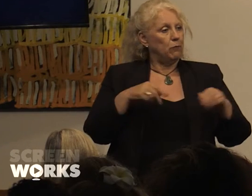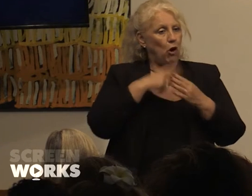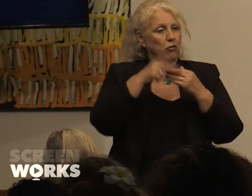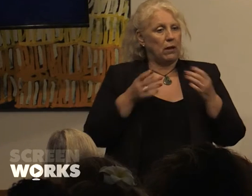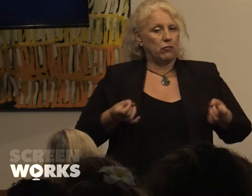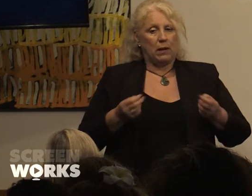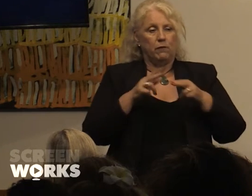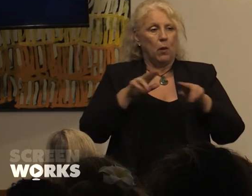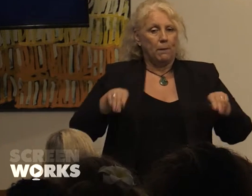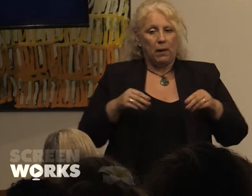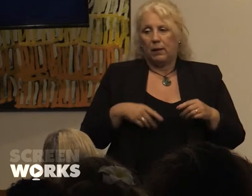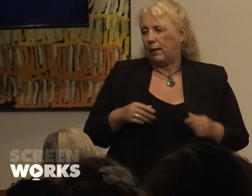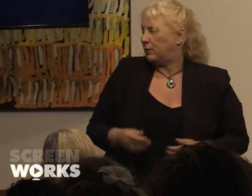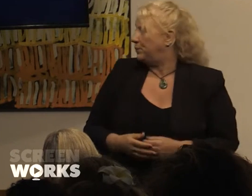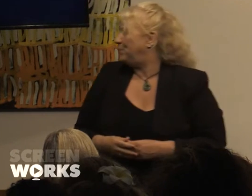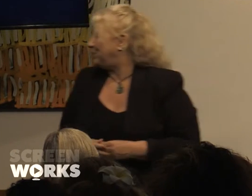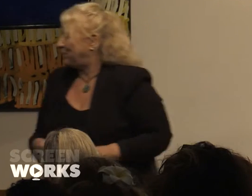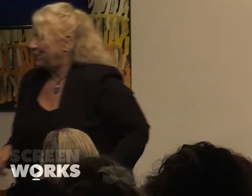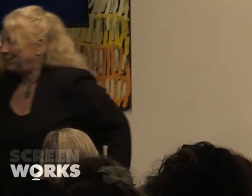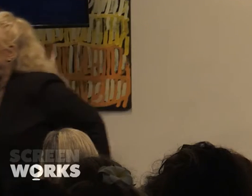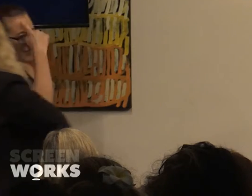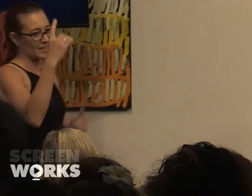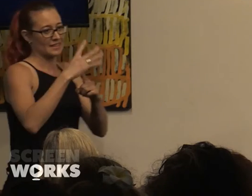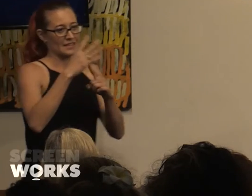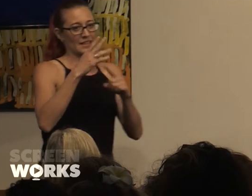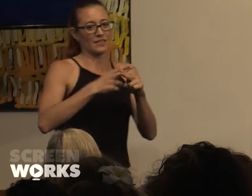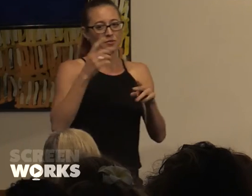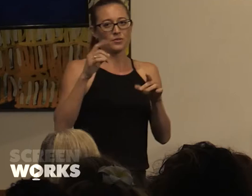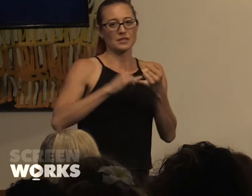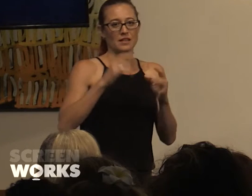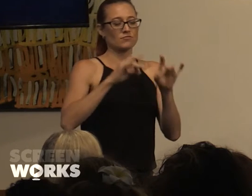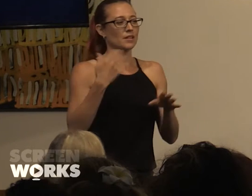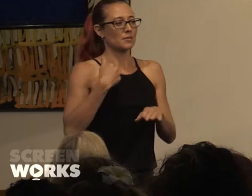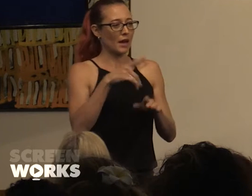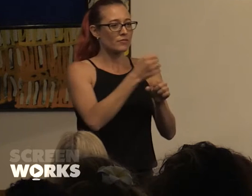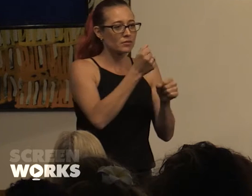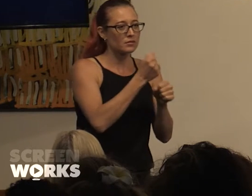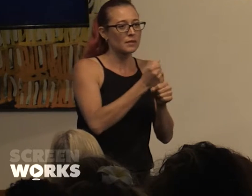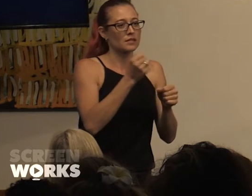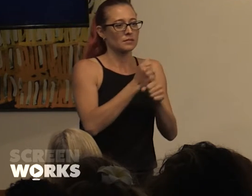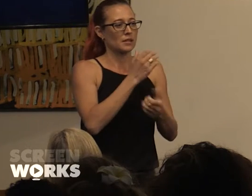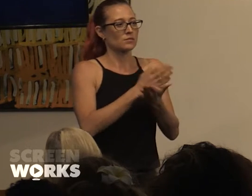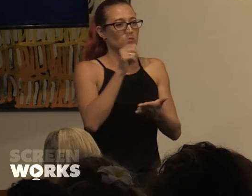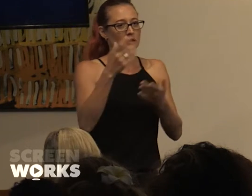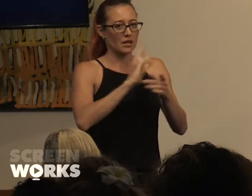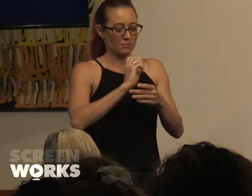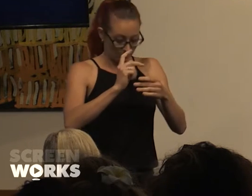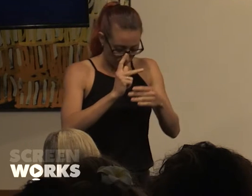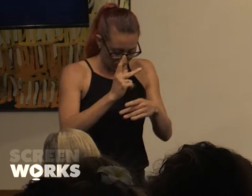think that's one of the key things for South Australian women and filmmakers to ensure that their projects are well connected with the market and that they